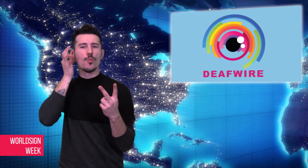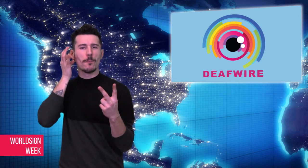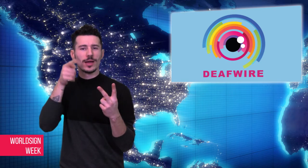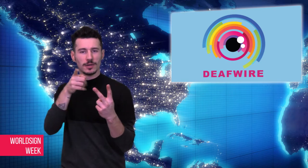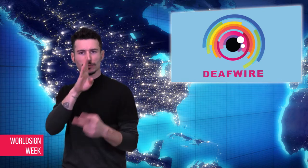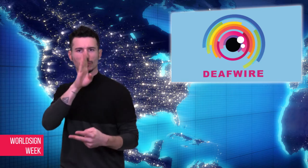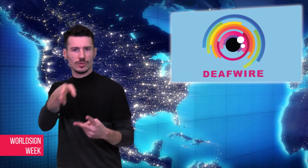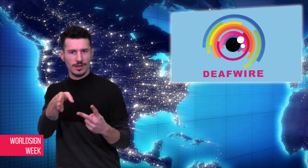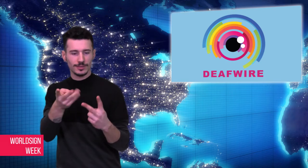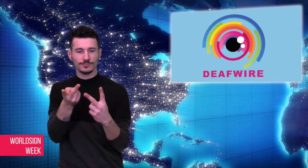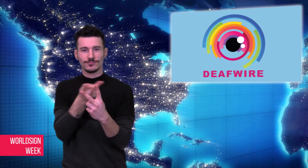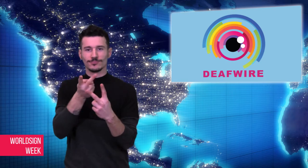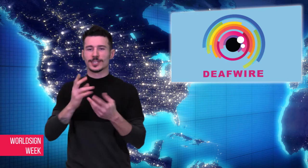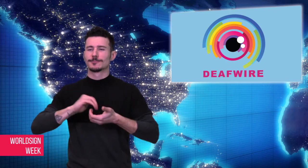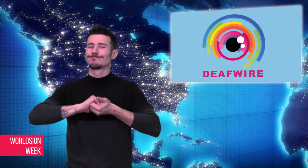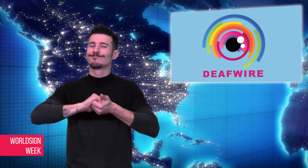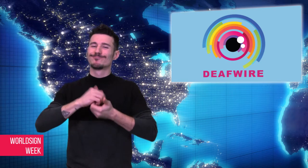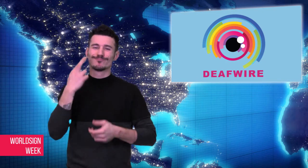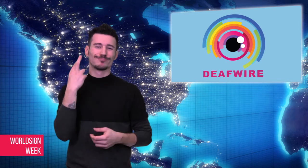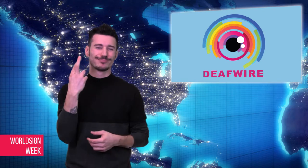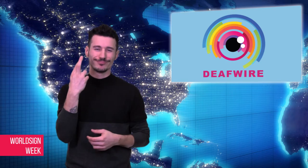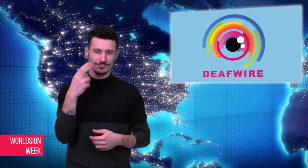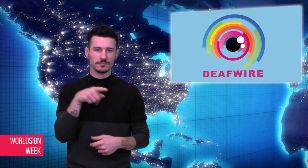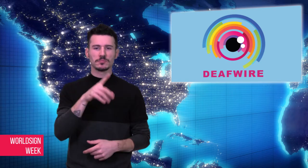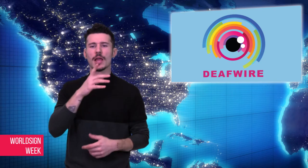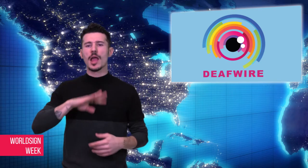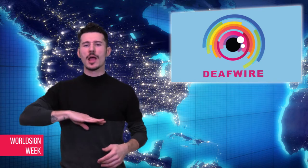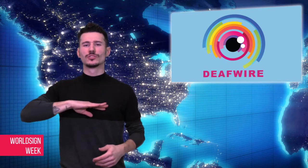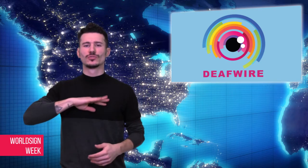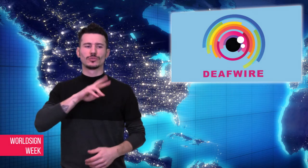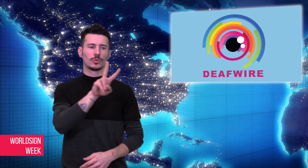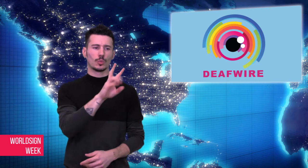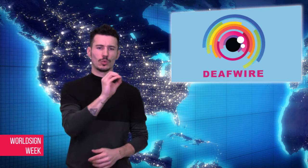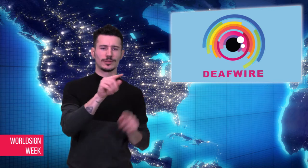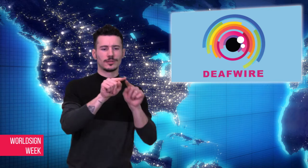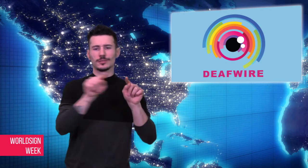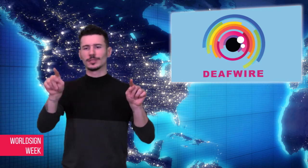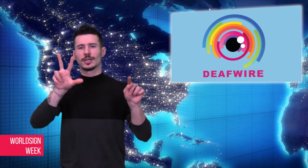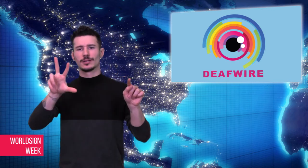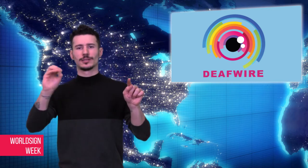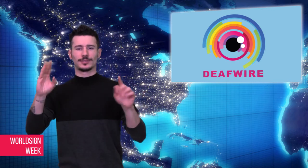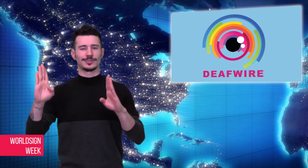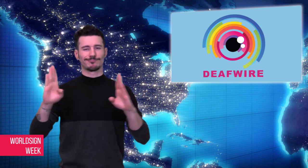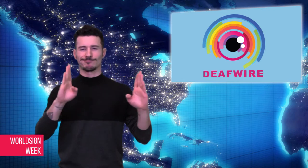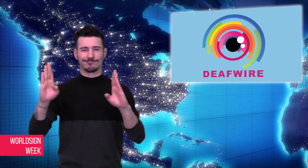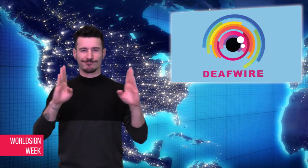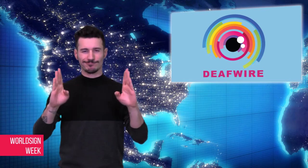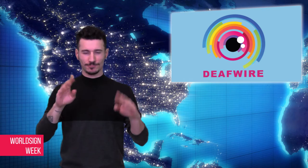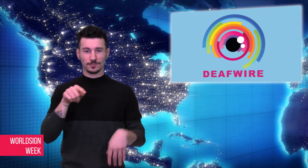friendship between a Deaf gay man and a